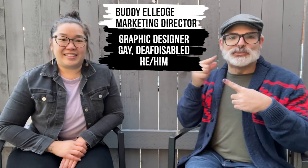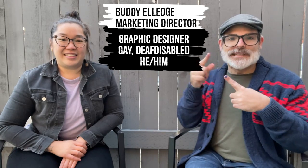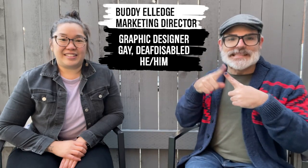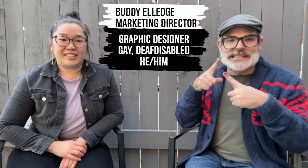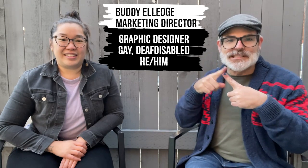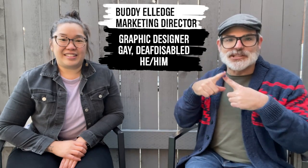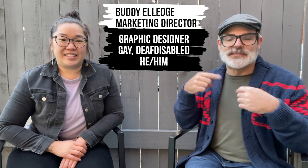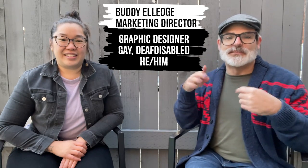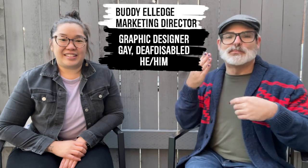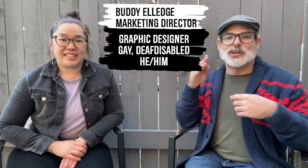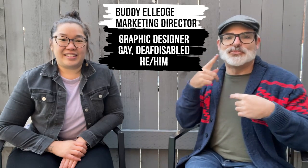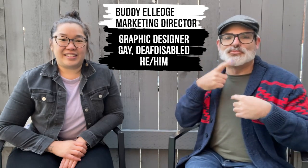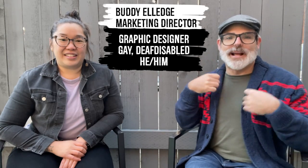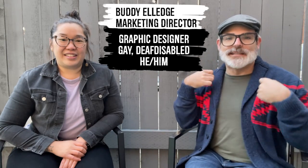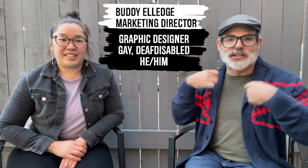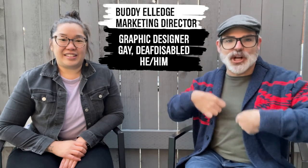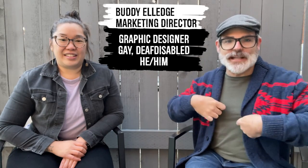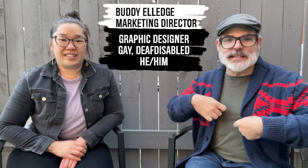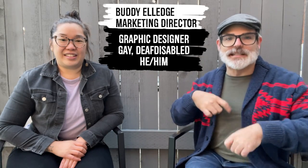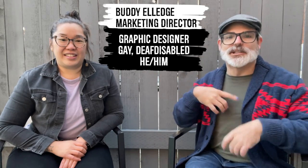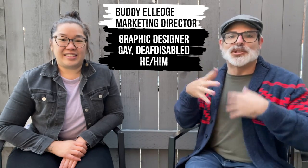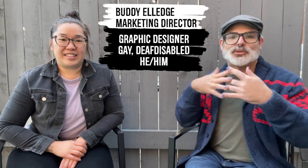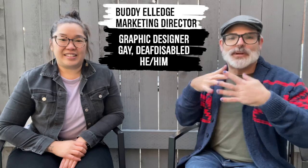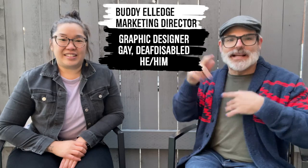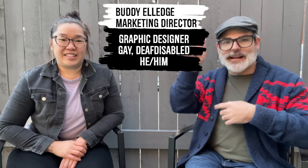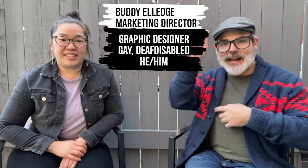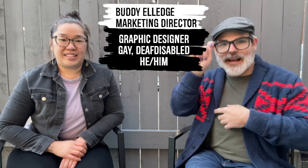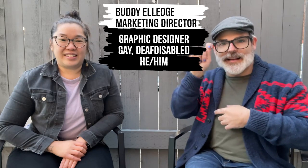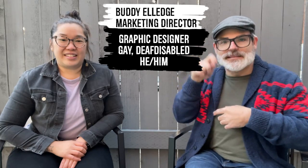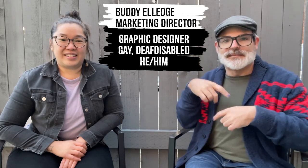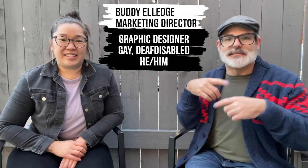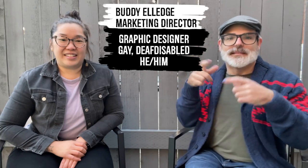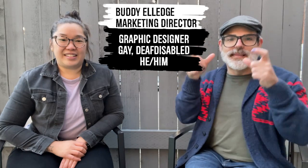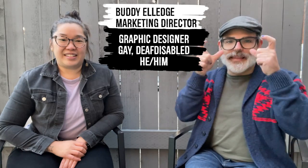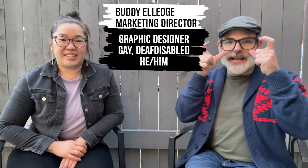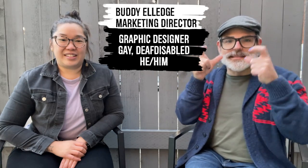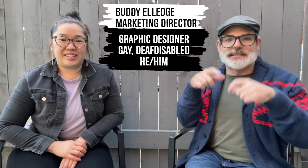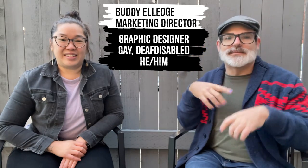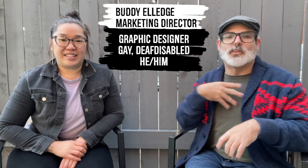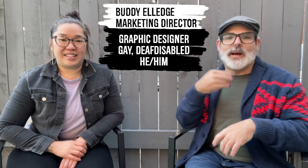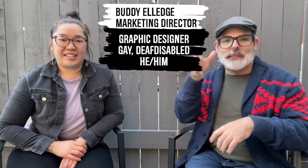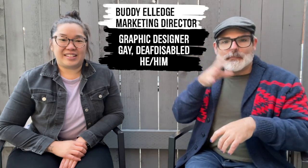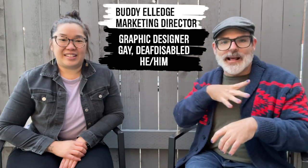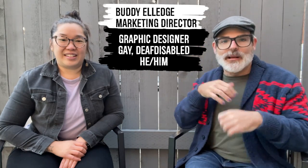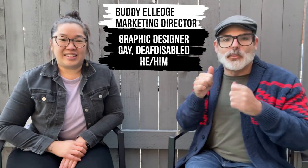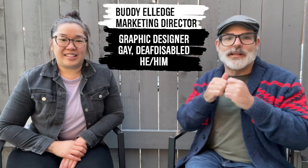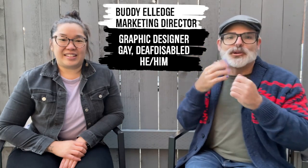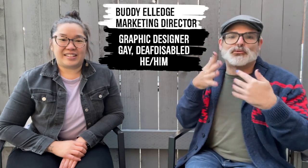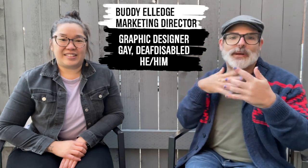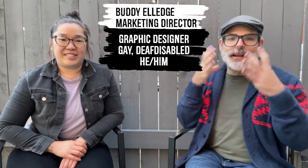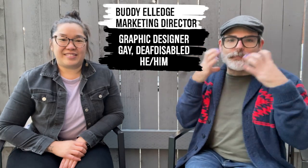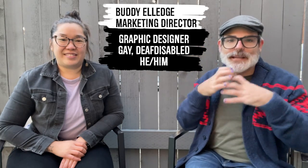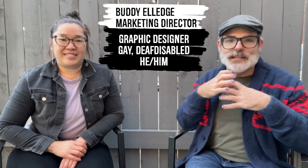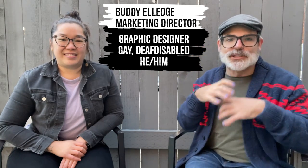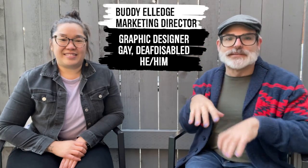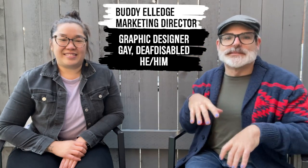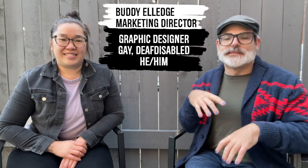I have a green top with blue-red cardigan with a gray newsie cap. I have eyeglasses on. I am a white man with a gray beard.